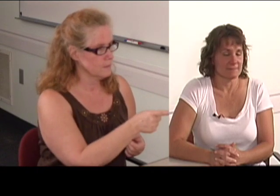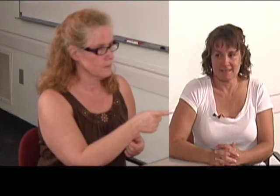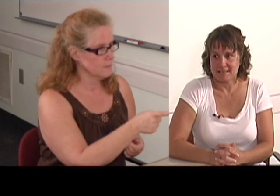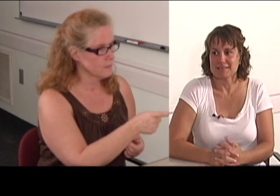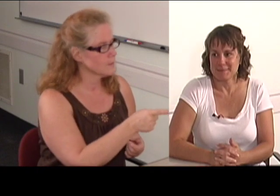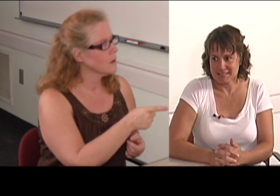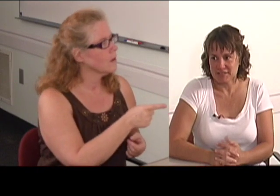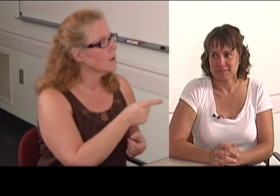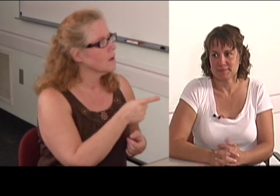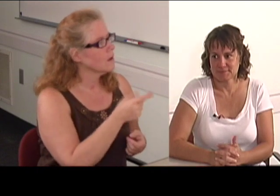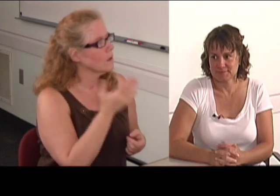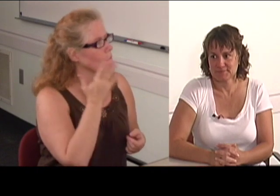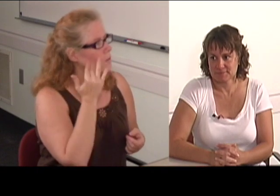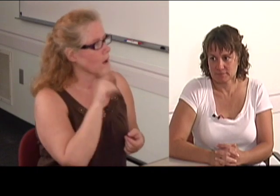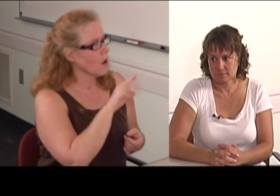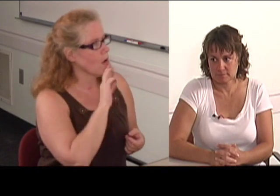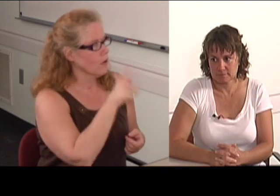Nice to meet you too.